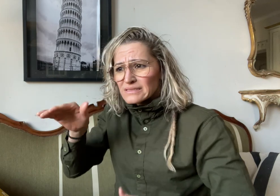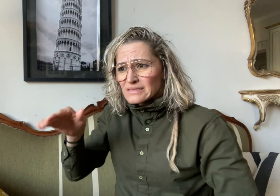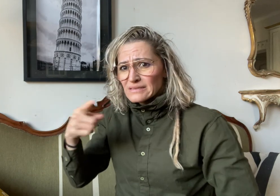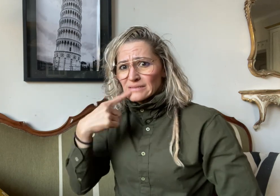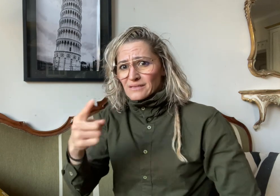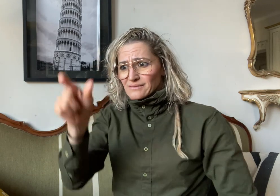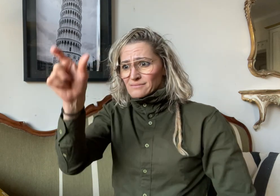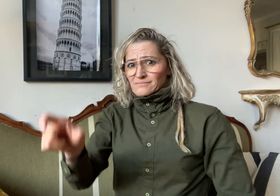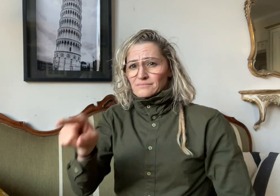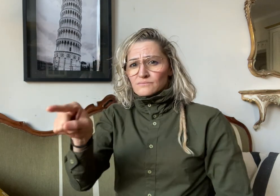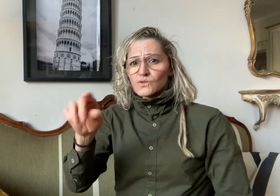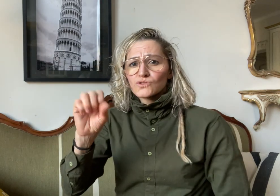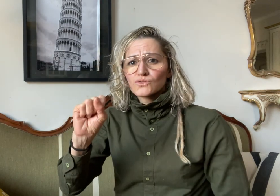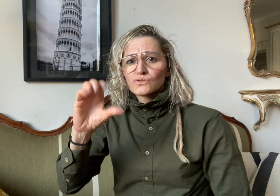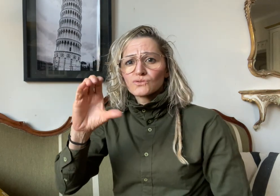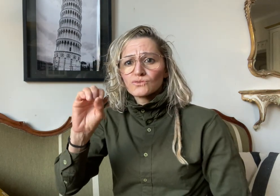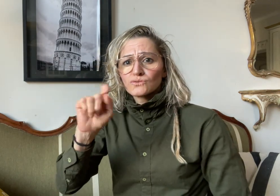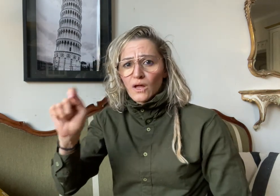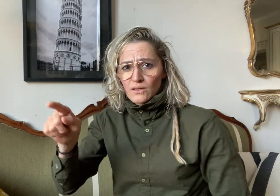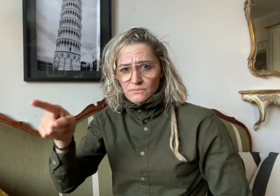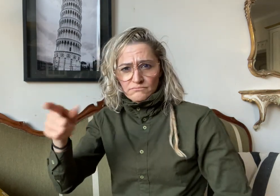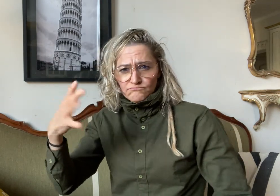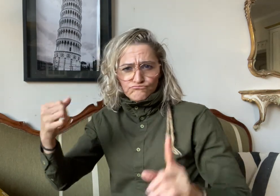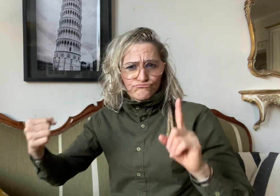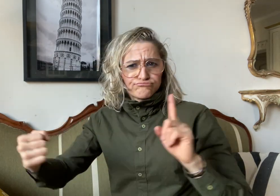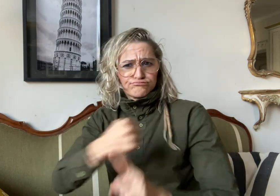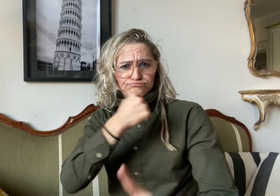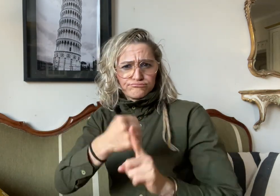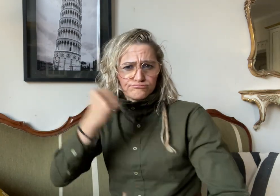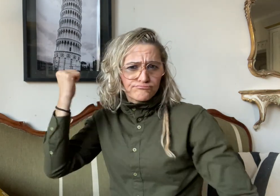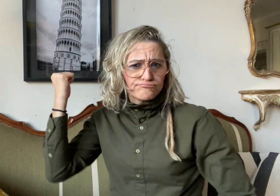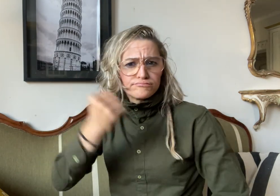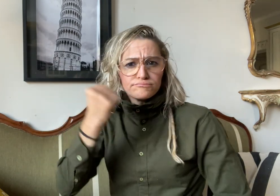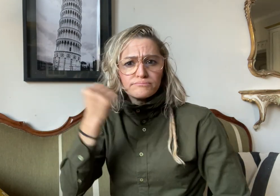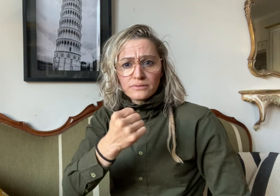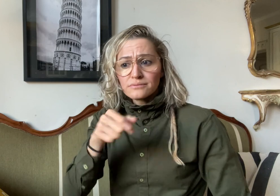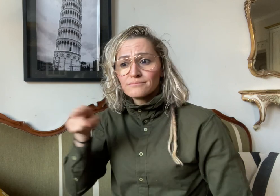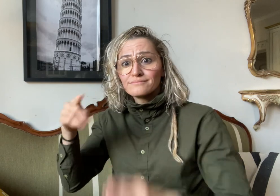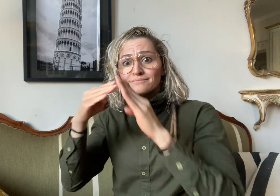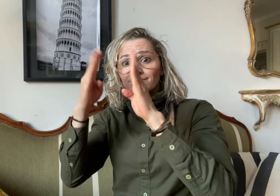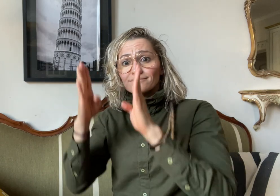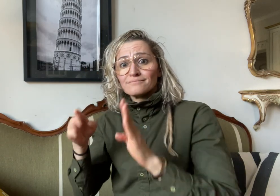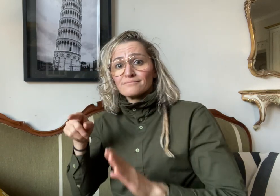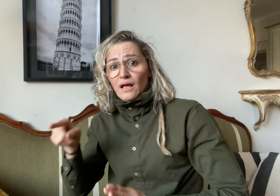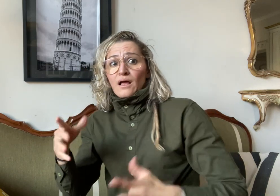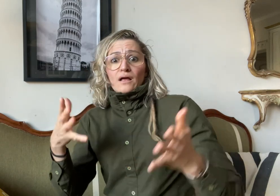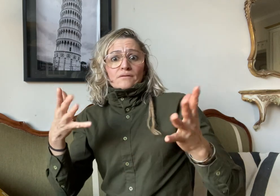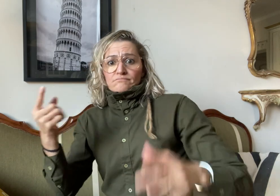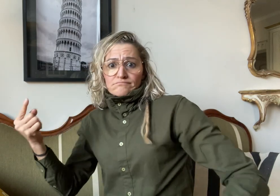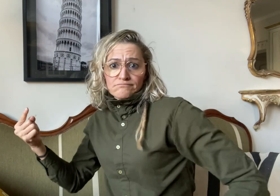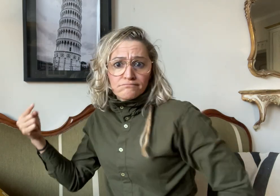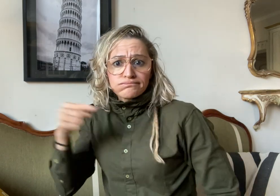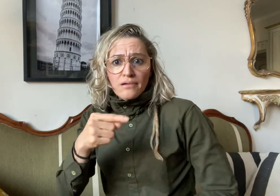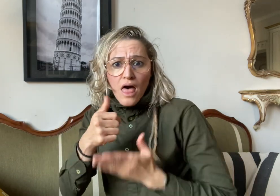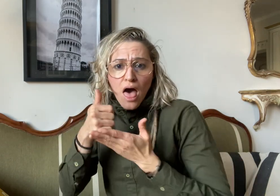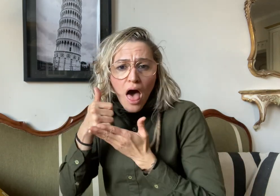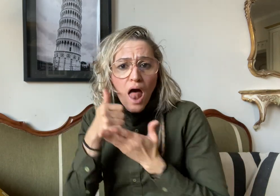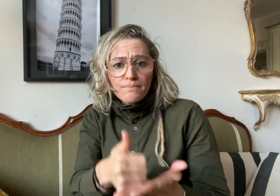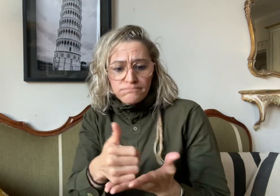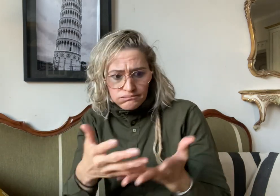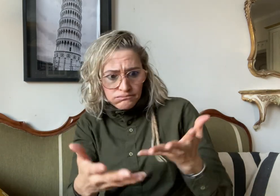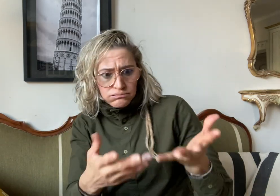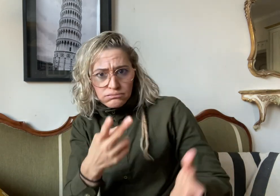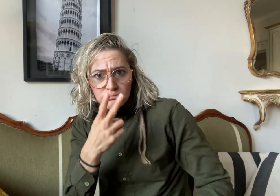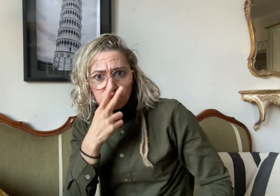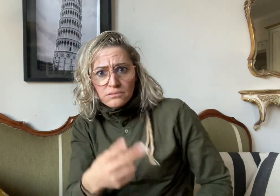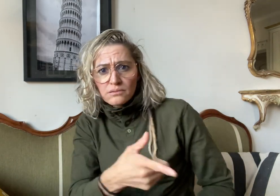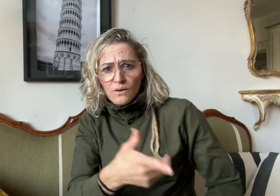saying that Scott had beaten them up. The neighbor came to help